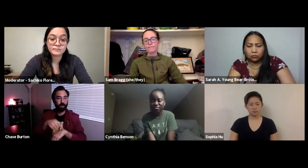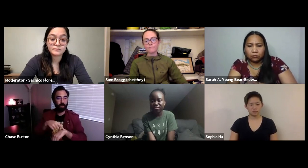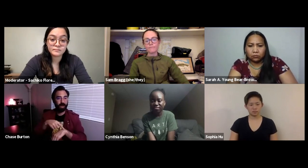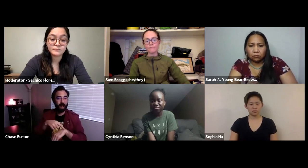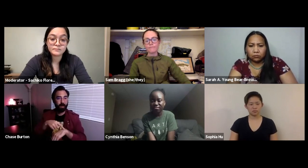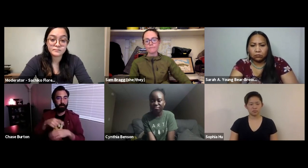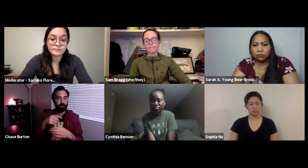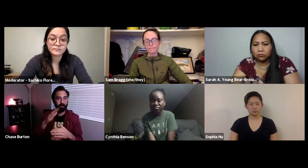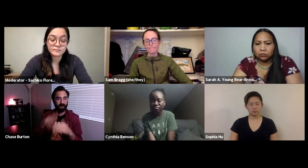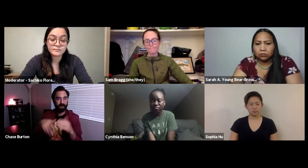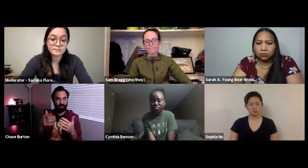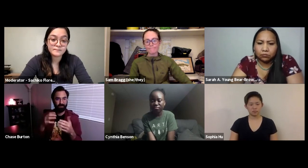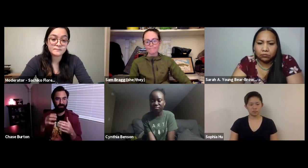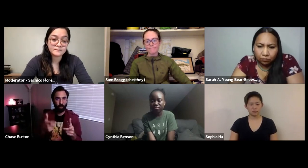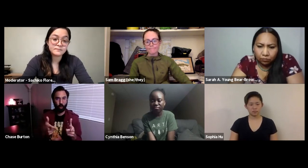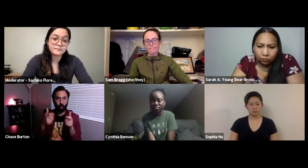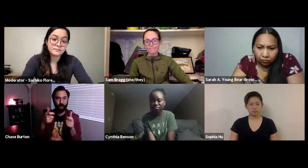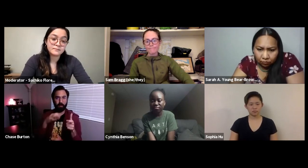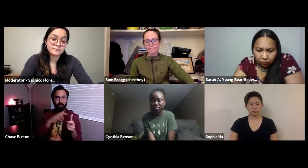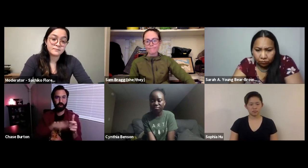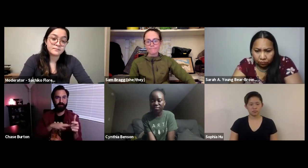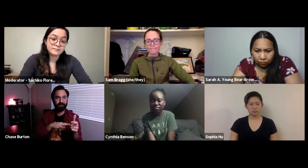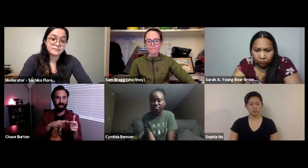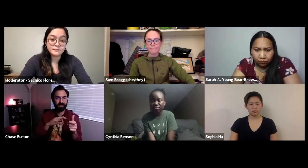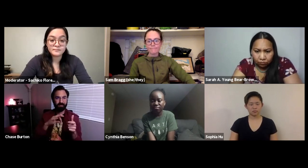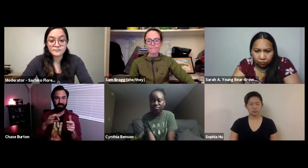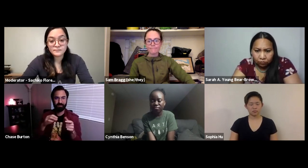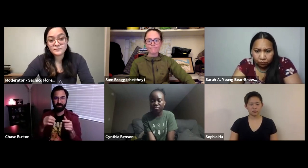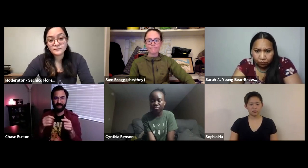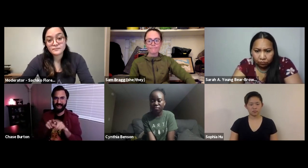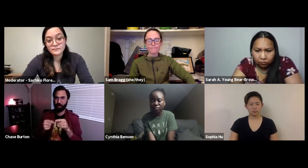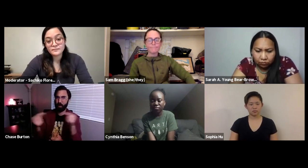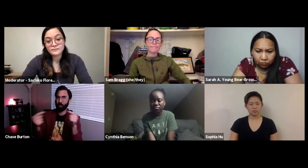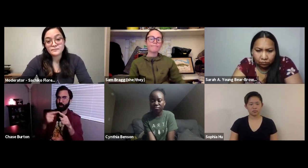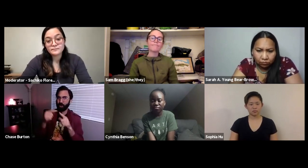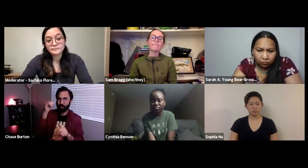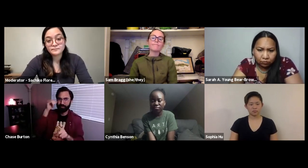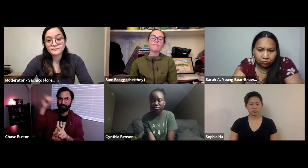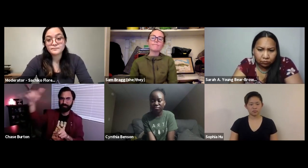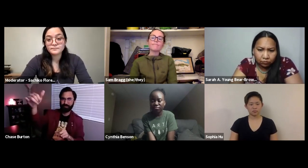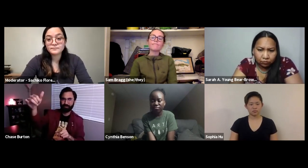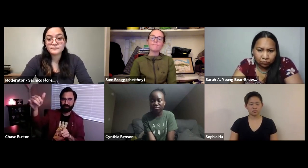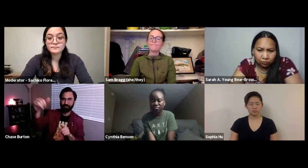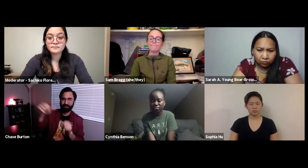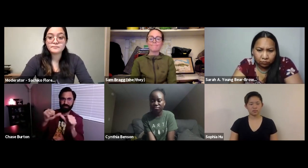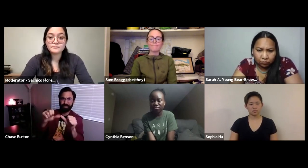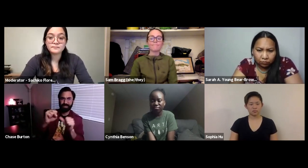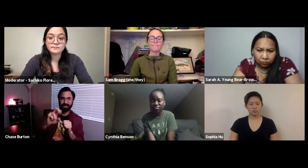So that can lead to de-valuing the land over time, there are people who are looking for